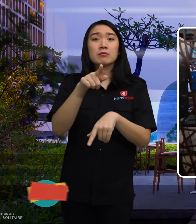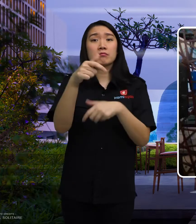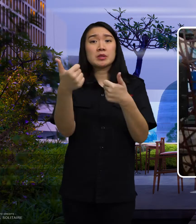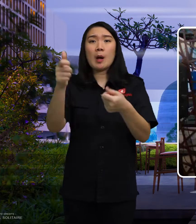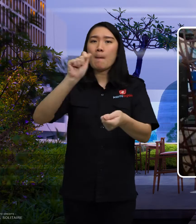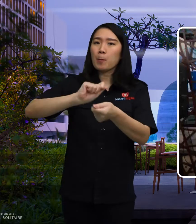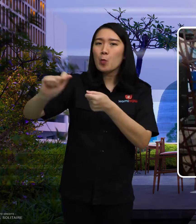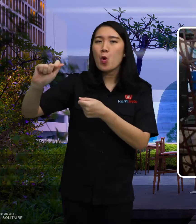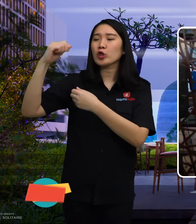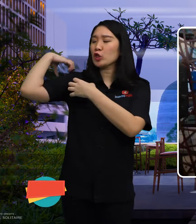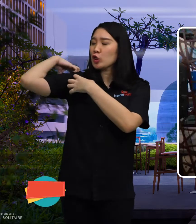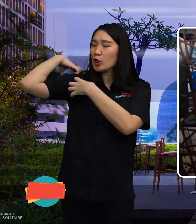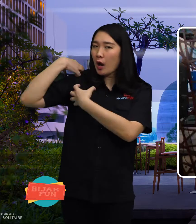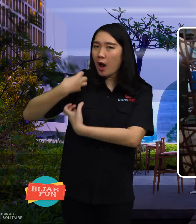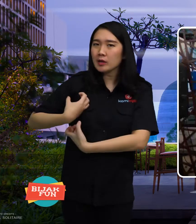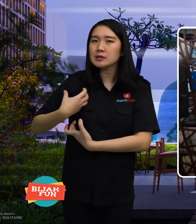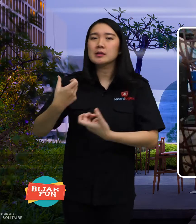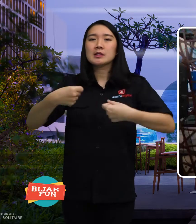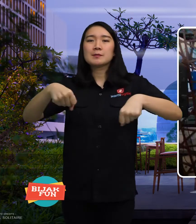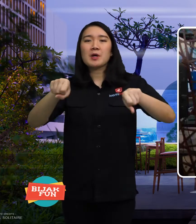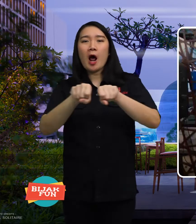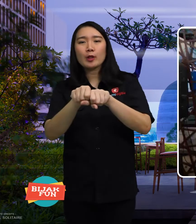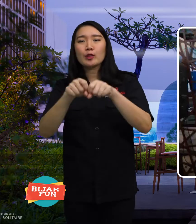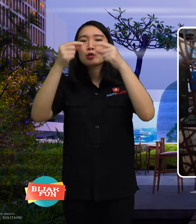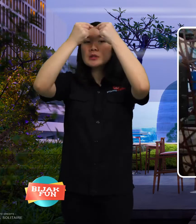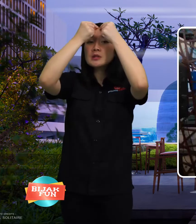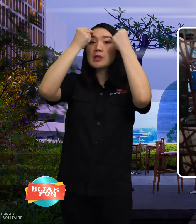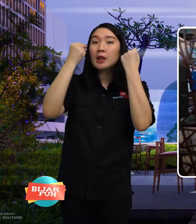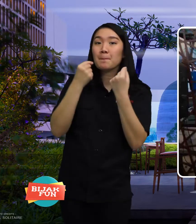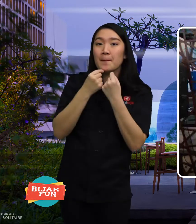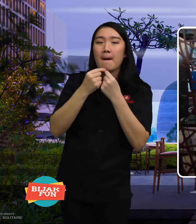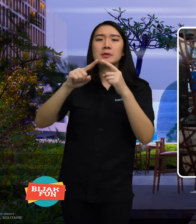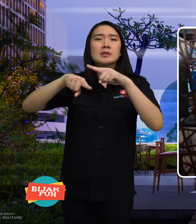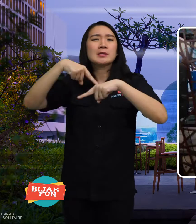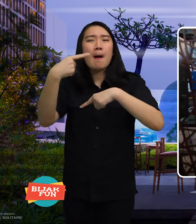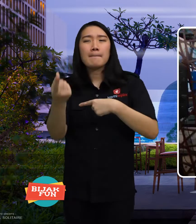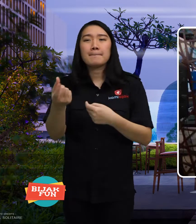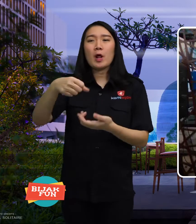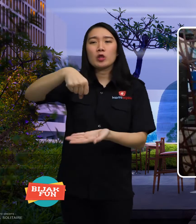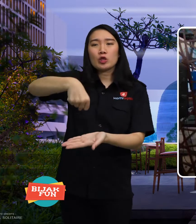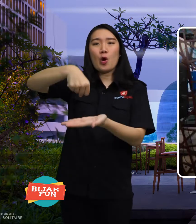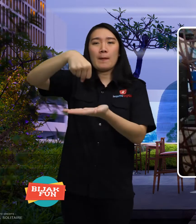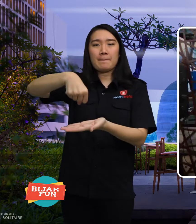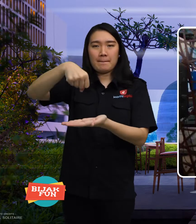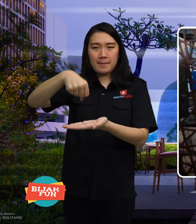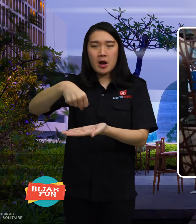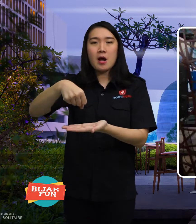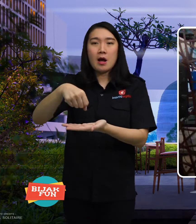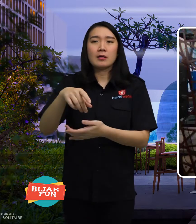then made into bags, shoes, headscarves to totebags.